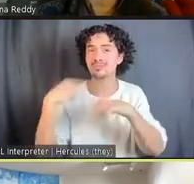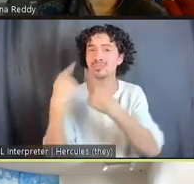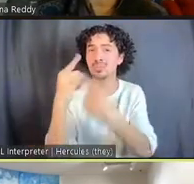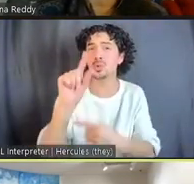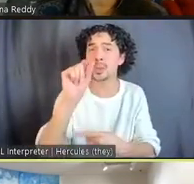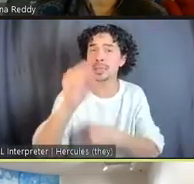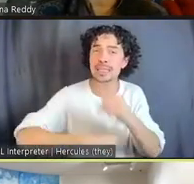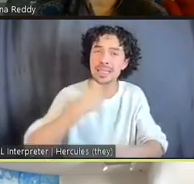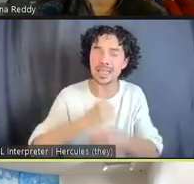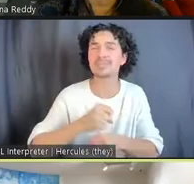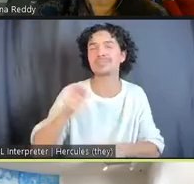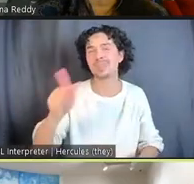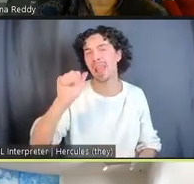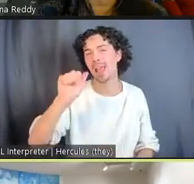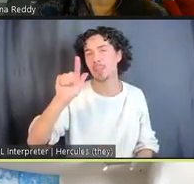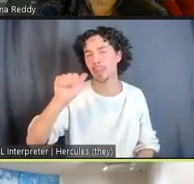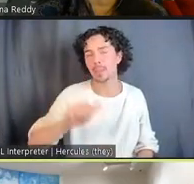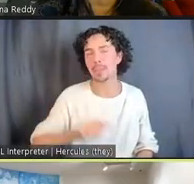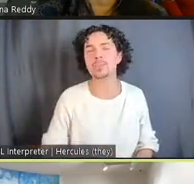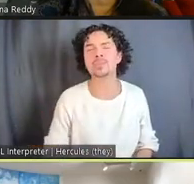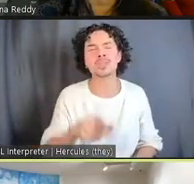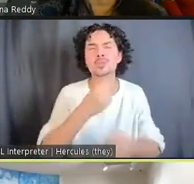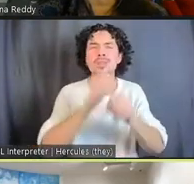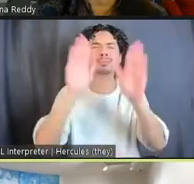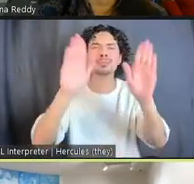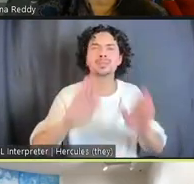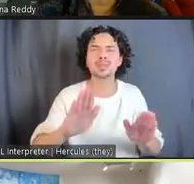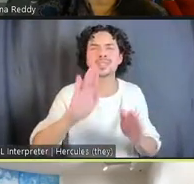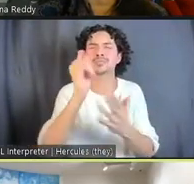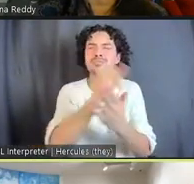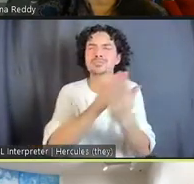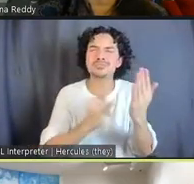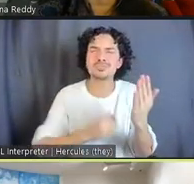And she would create these amazing graphite collages as literally a way of